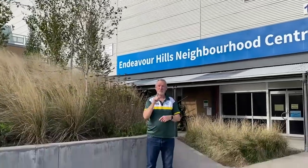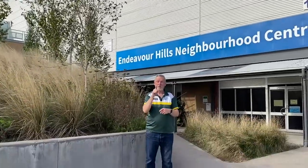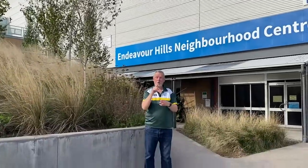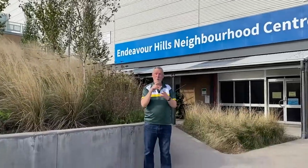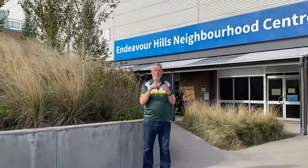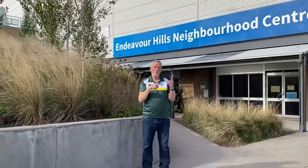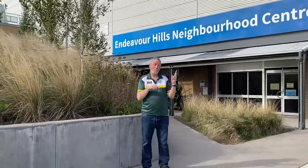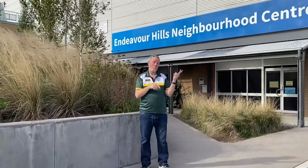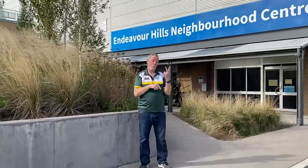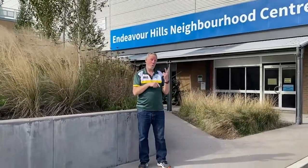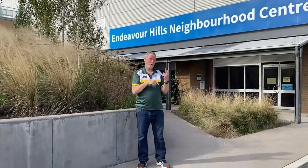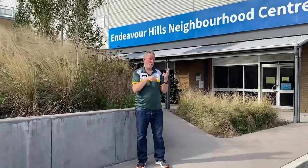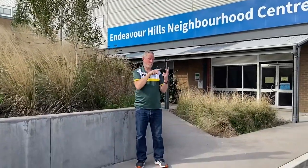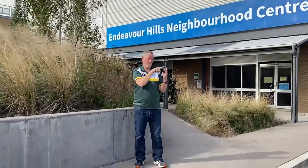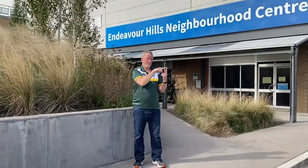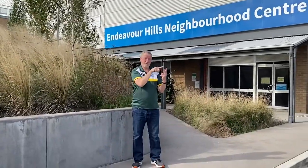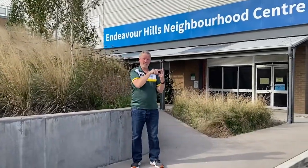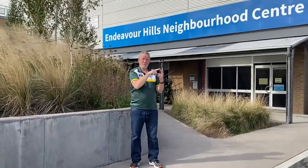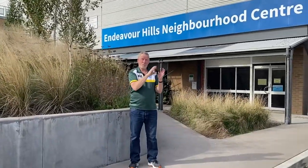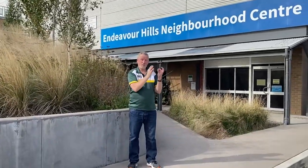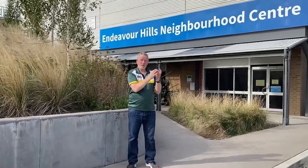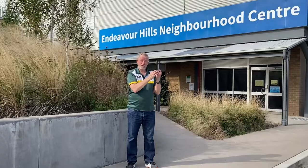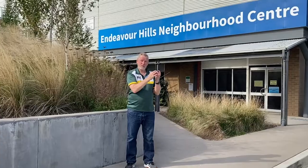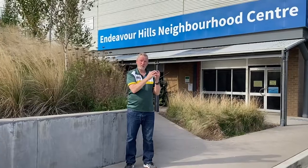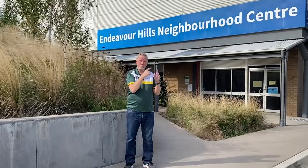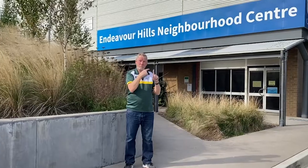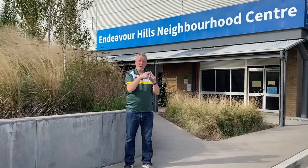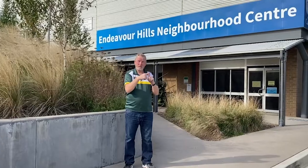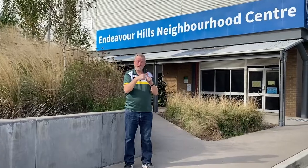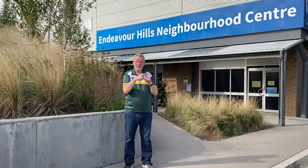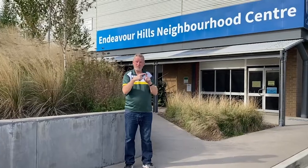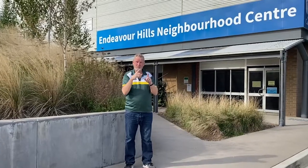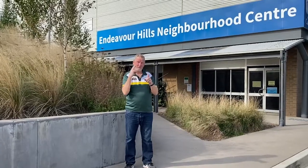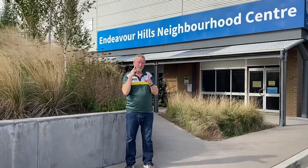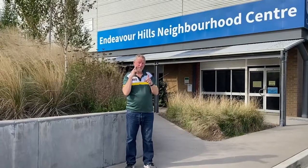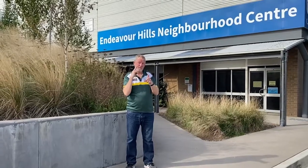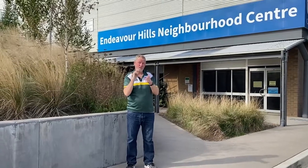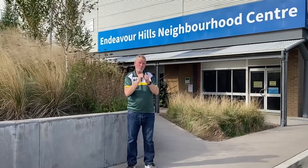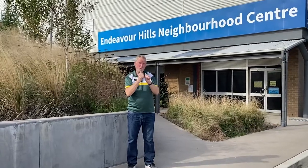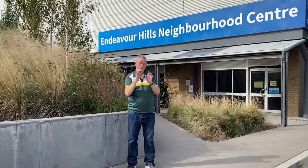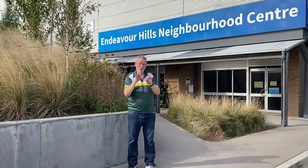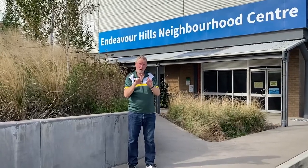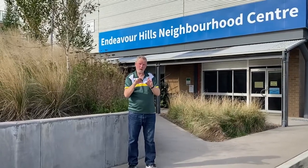Both of these centres, including Deaf Sports Australia,